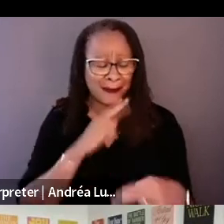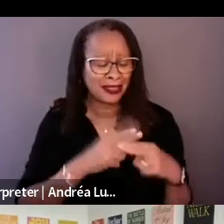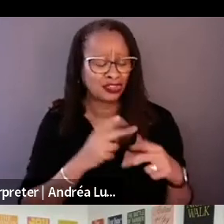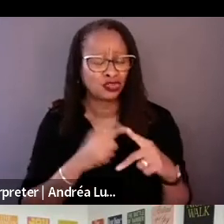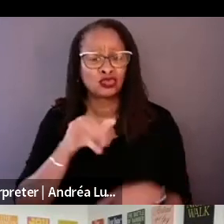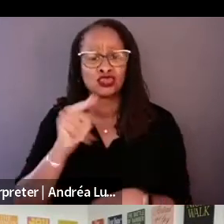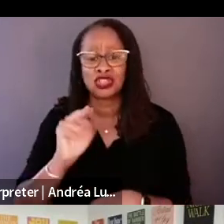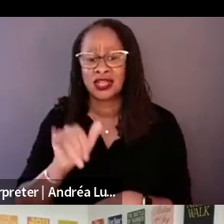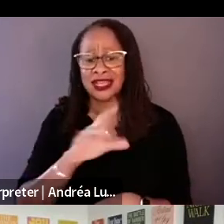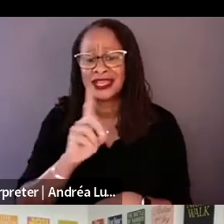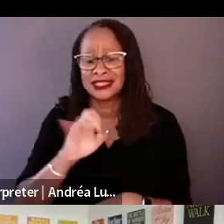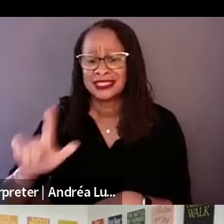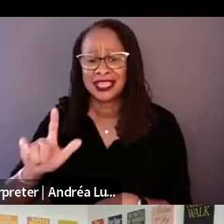pain through other people.